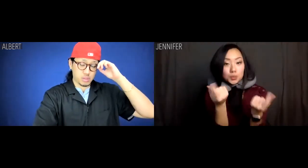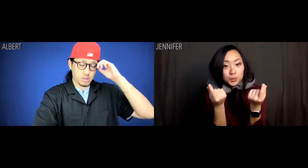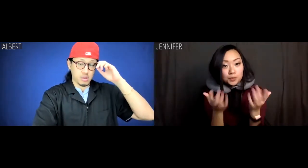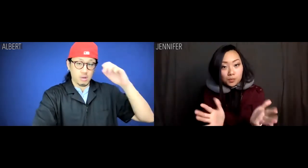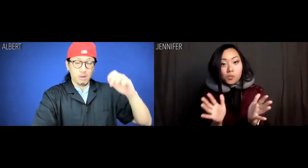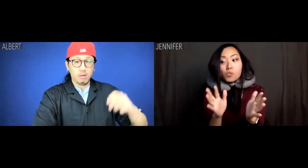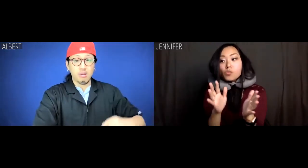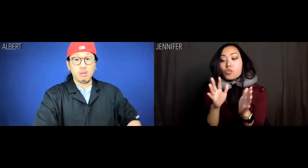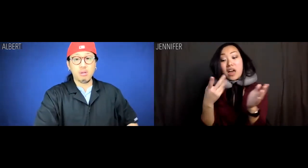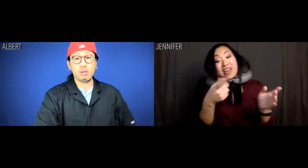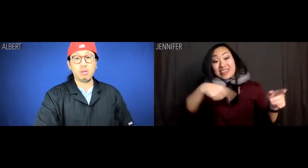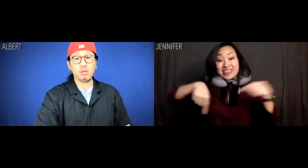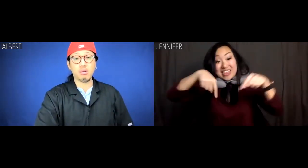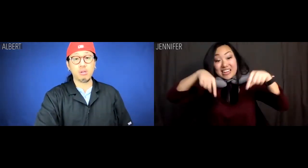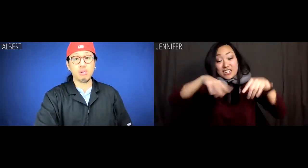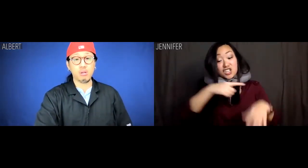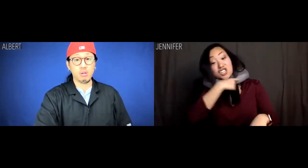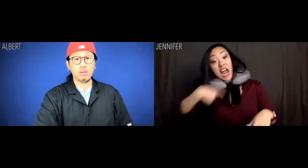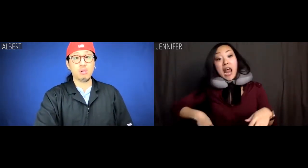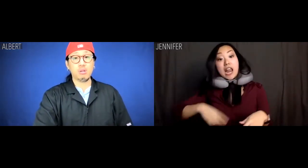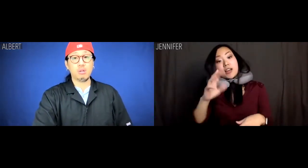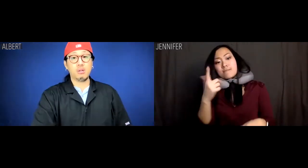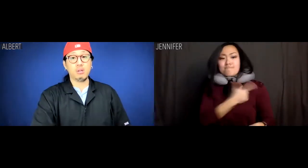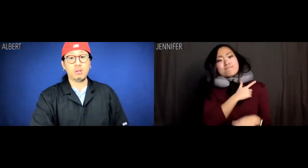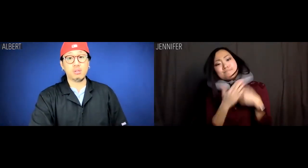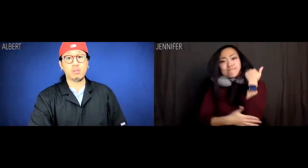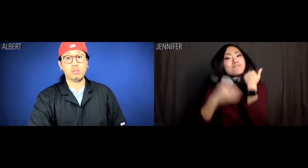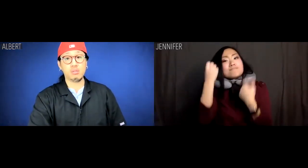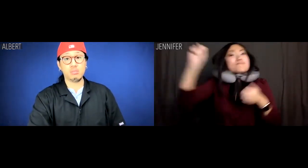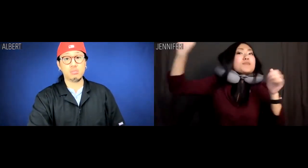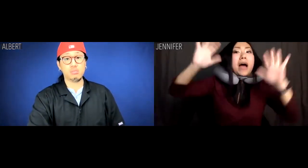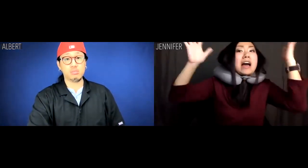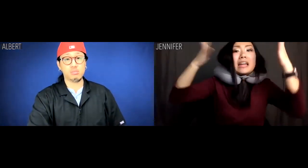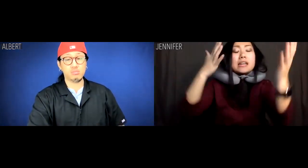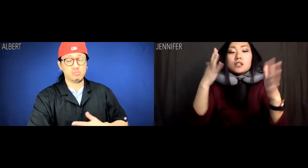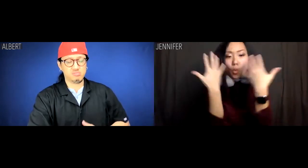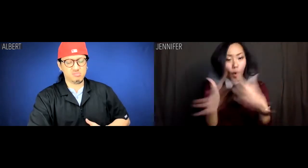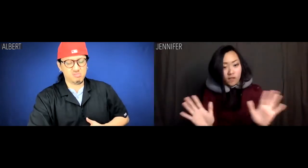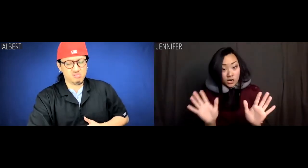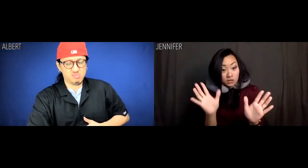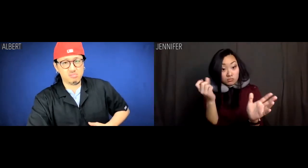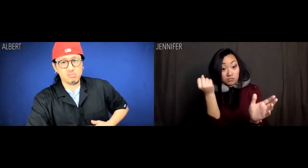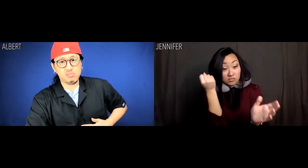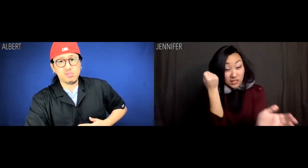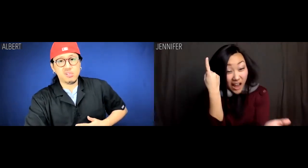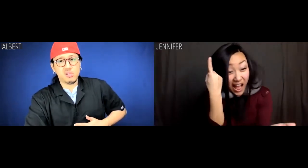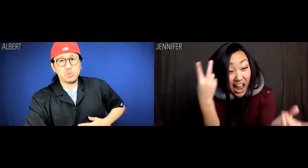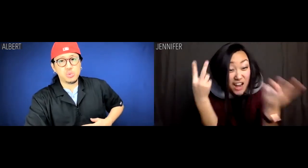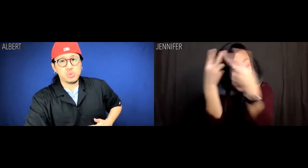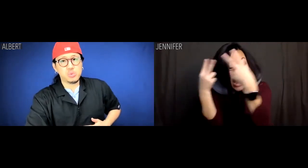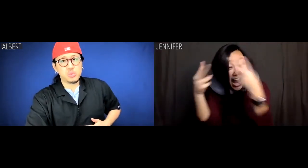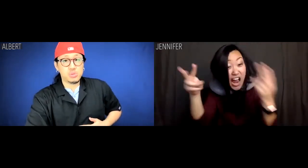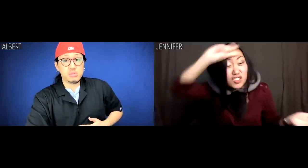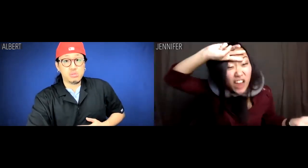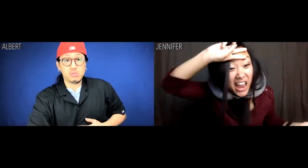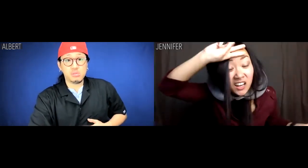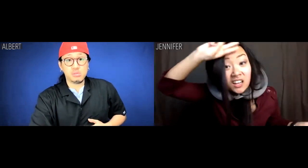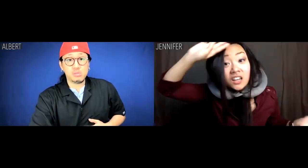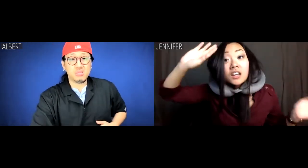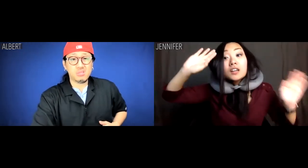Here's what's happening. This China nationalist rebellion is over. You got that Chiang-Kai Shrek?